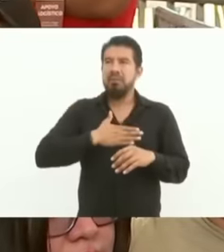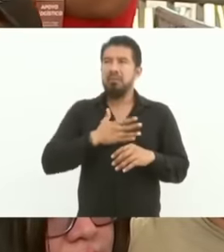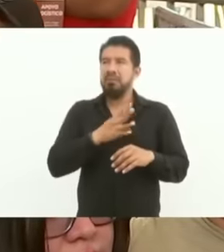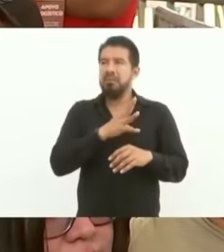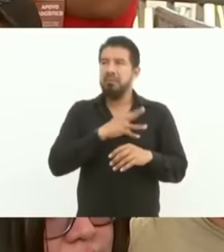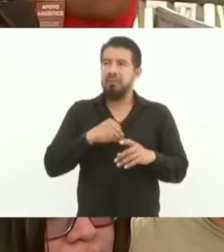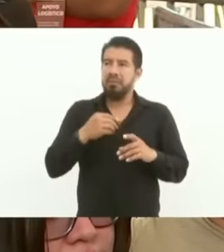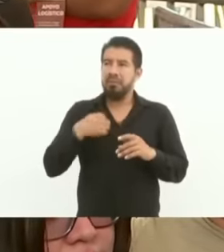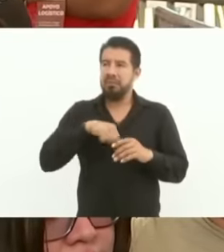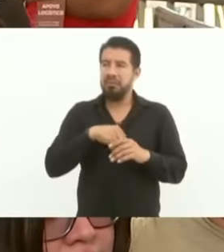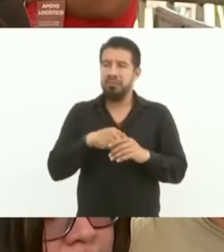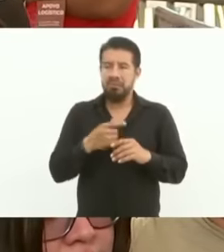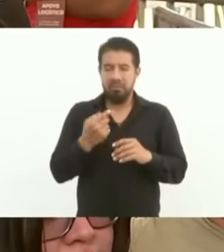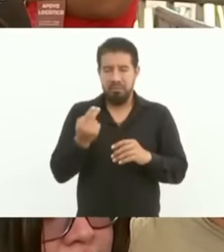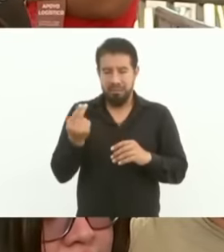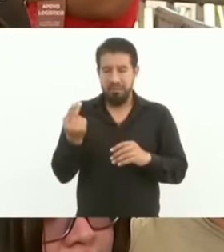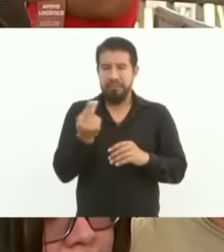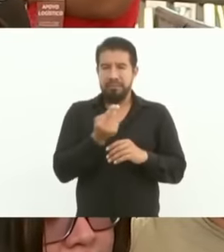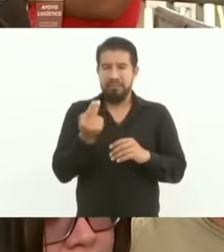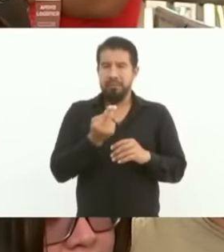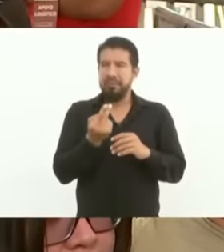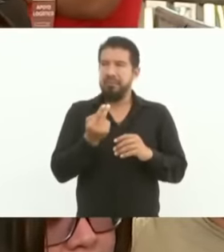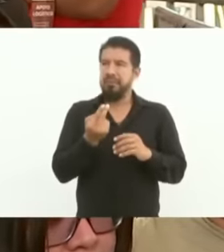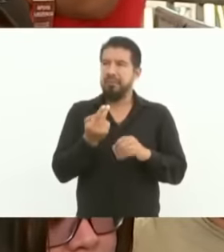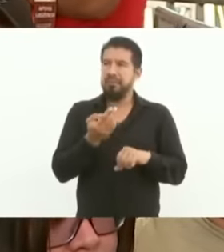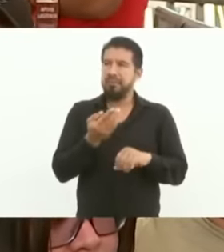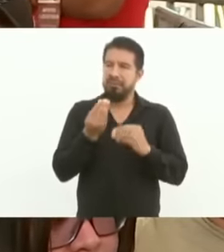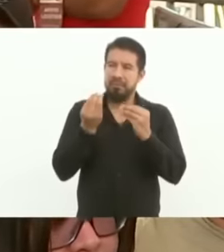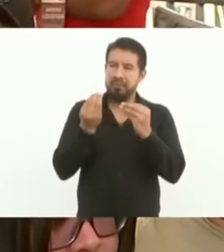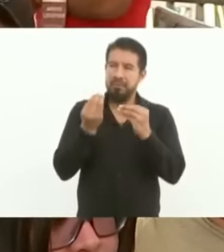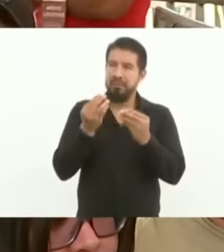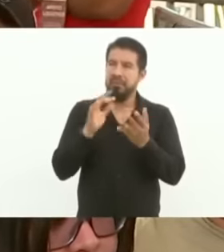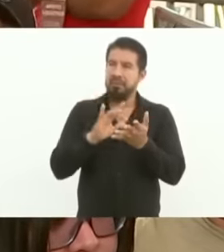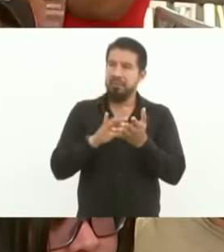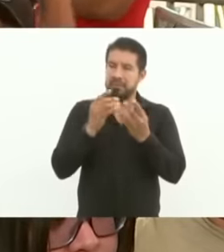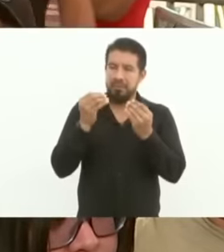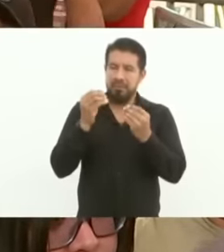very much Mr. President That is my request Thank you very much doctor and also to the